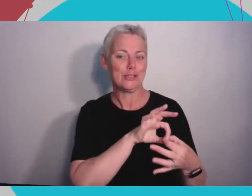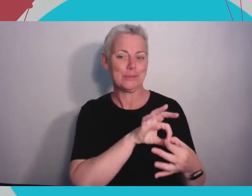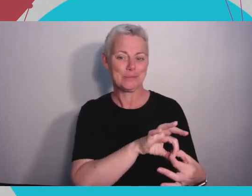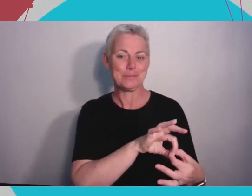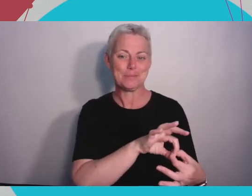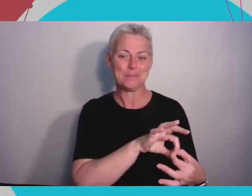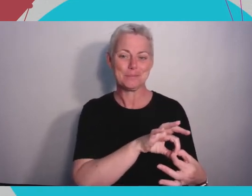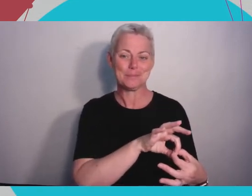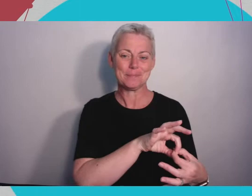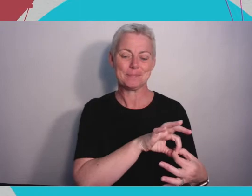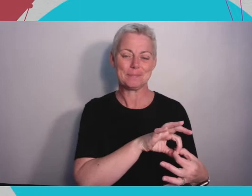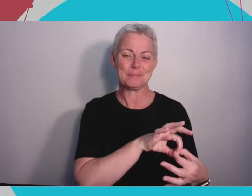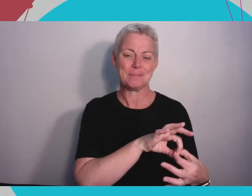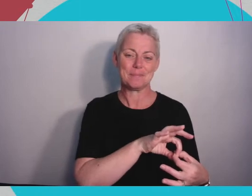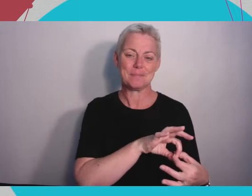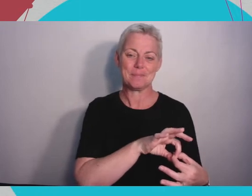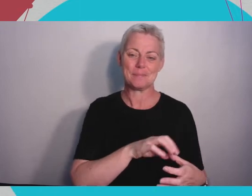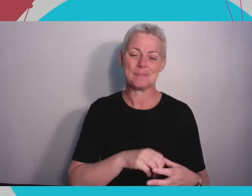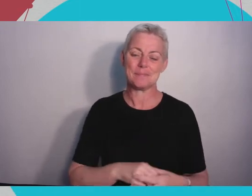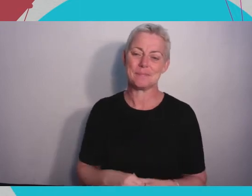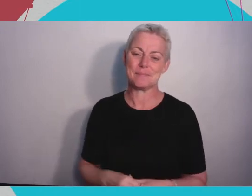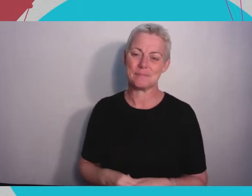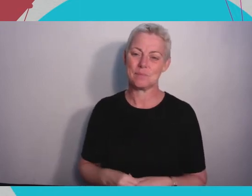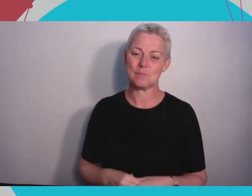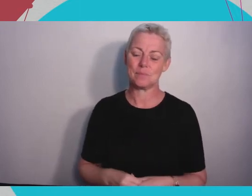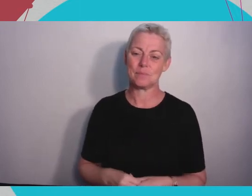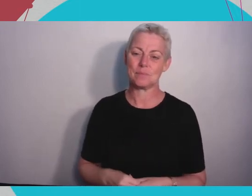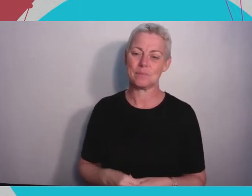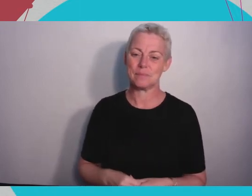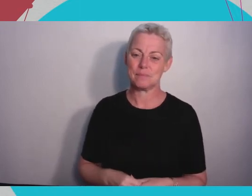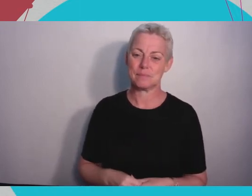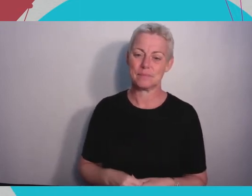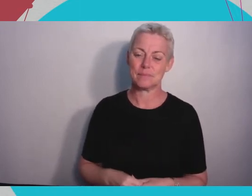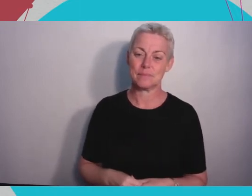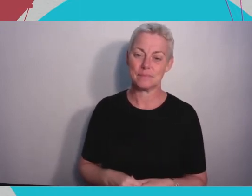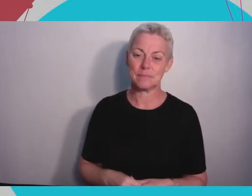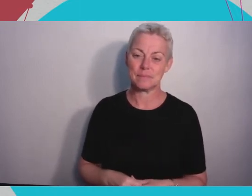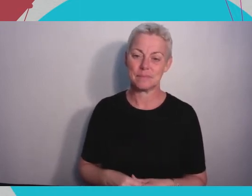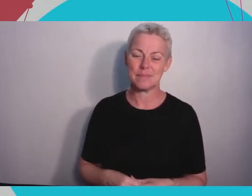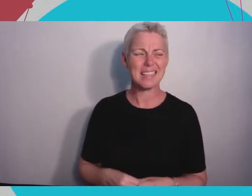think like a general premise or a reluctance to actually reach out and contact somebody